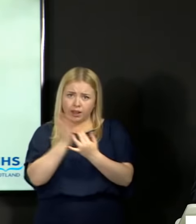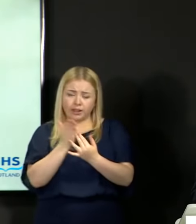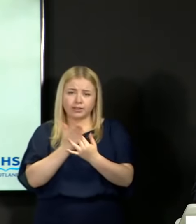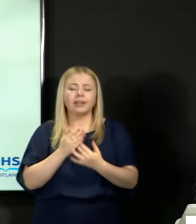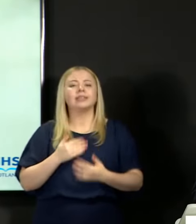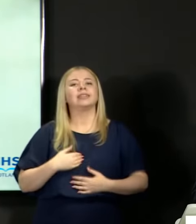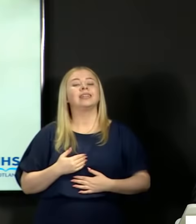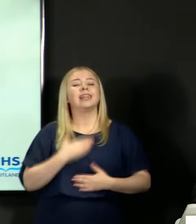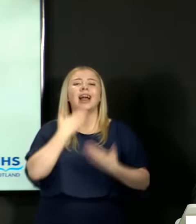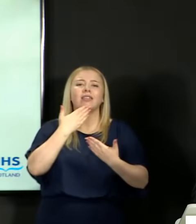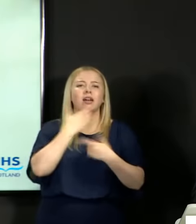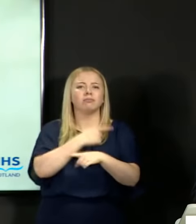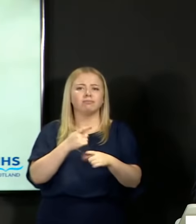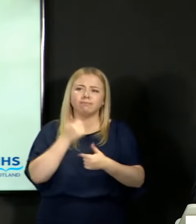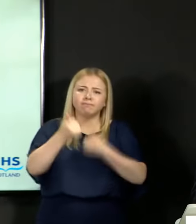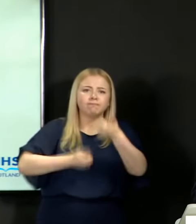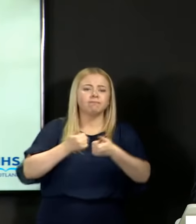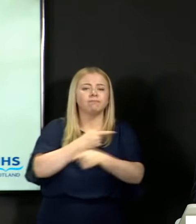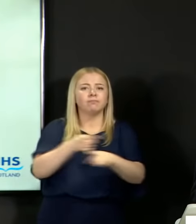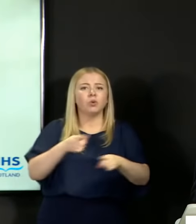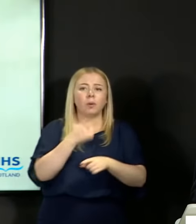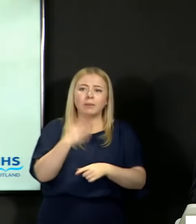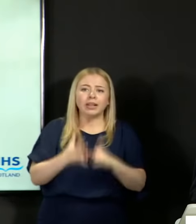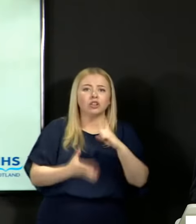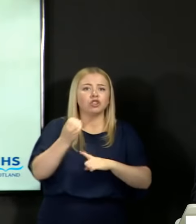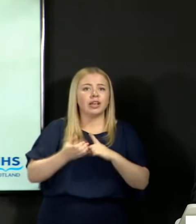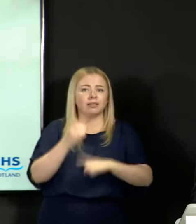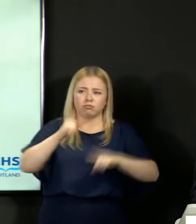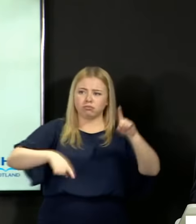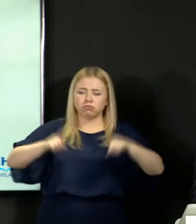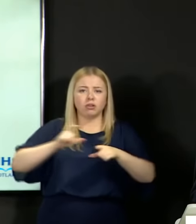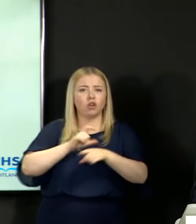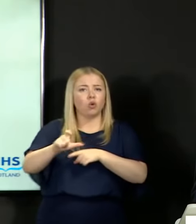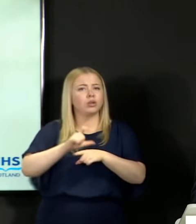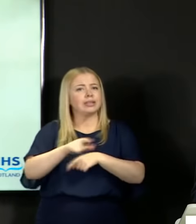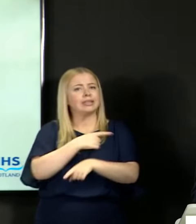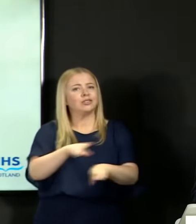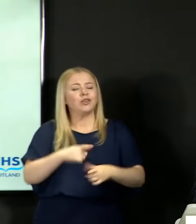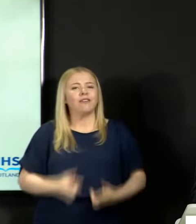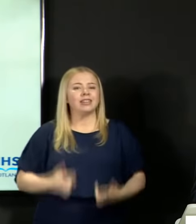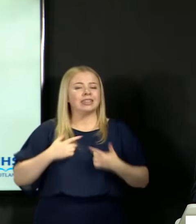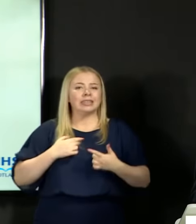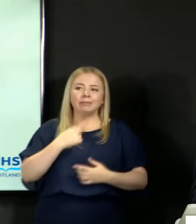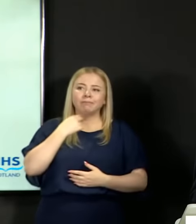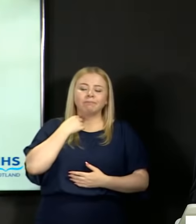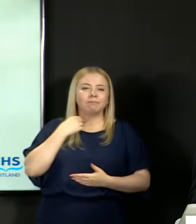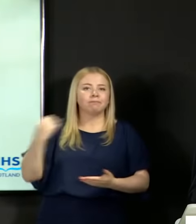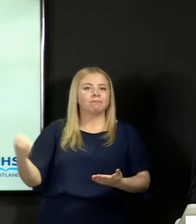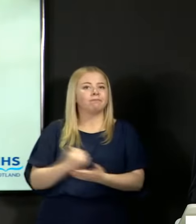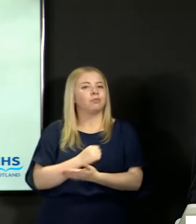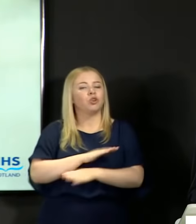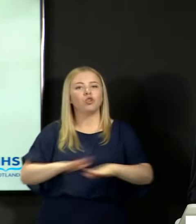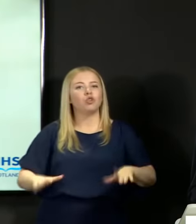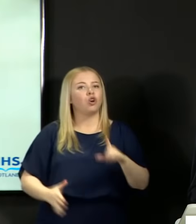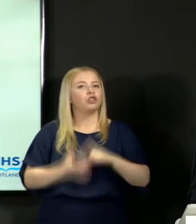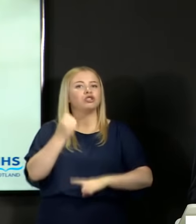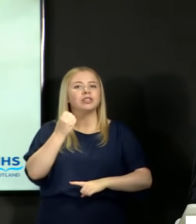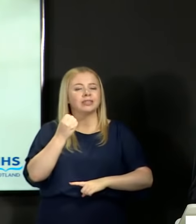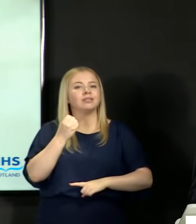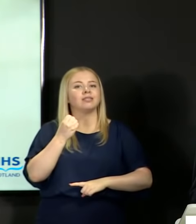today across a range of different courses and to those who have not received the grades that they wished for to say to them there is support and